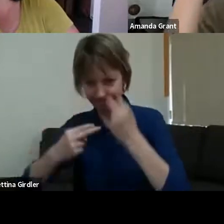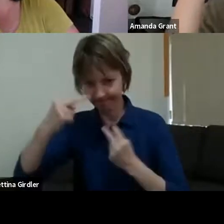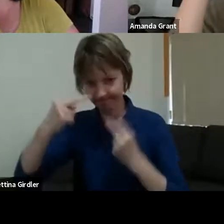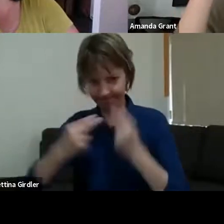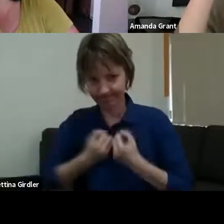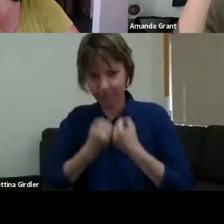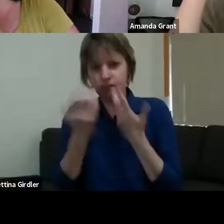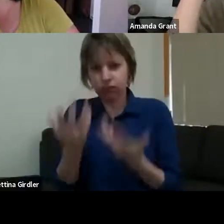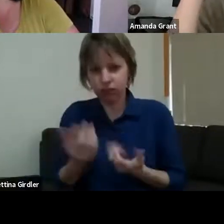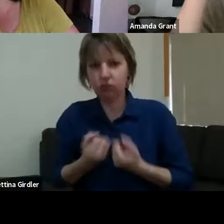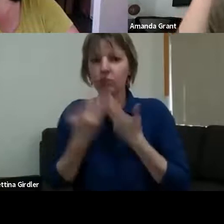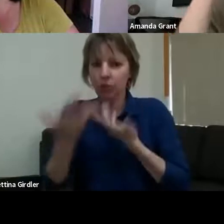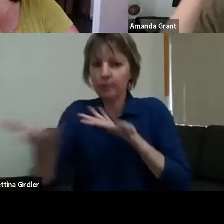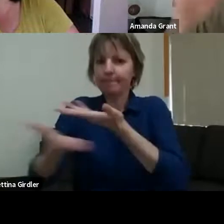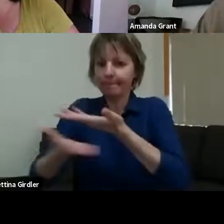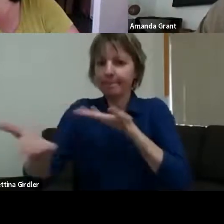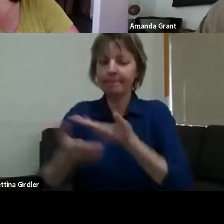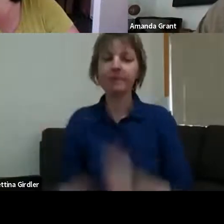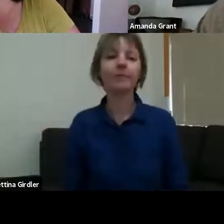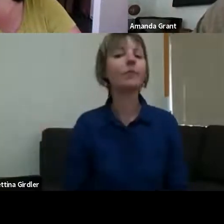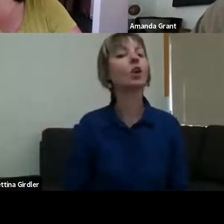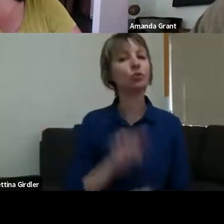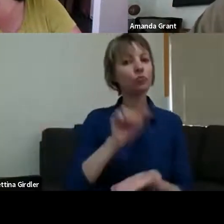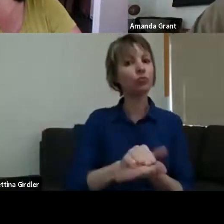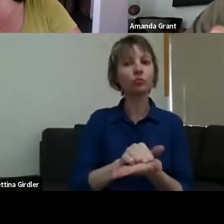Counselling certainly is important. It's not often readily